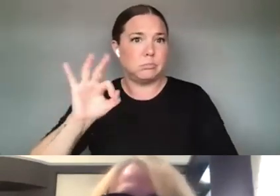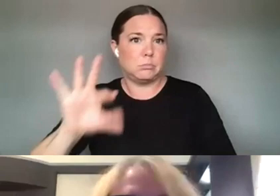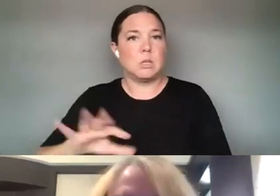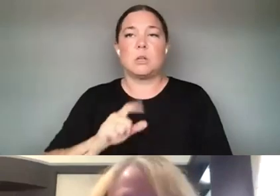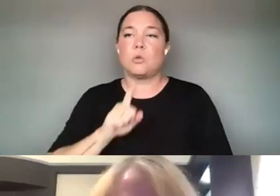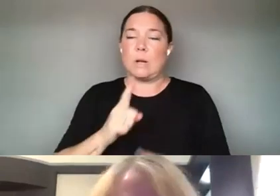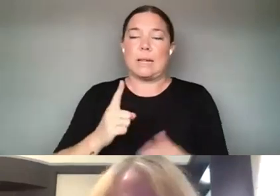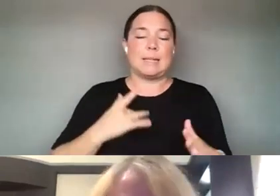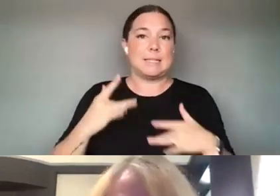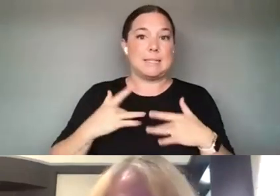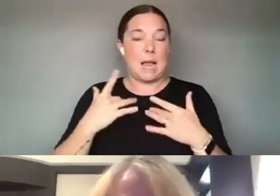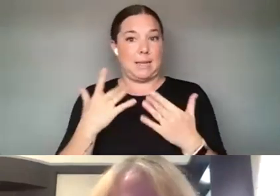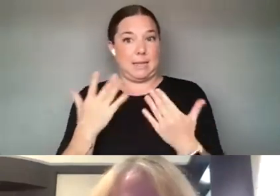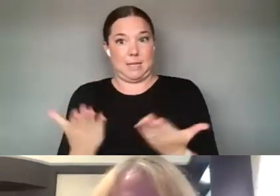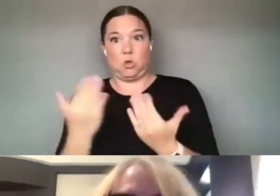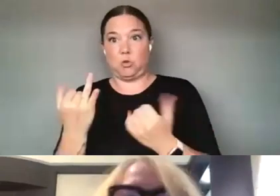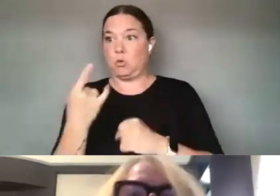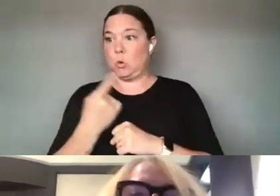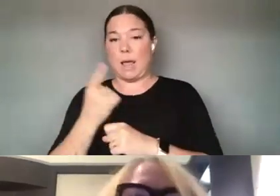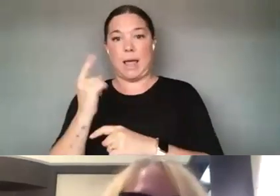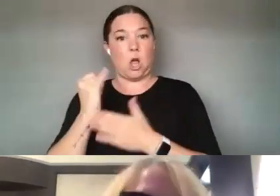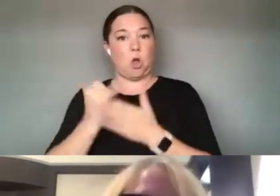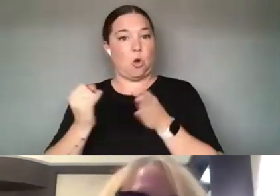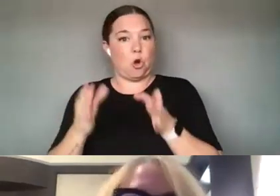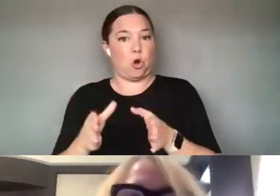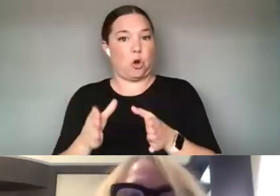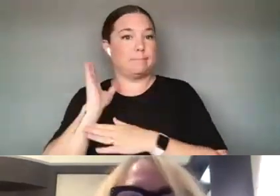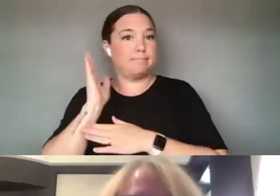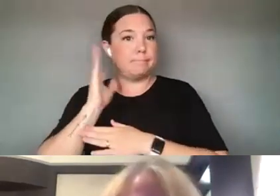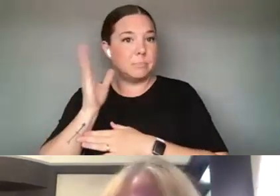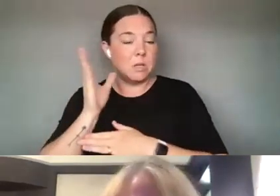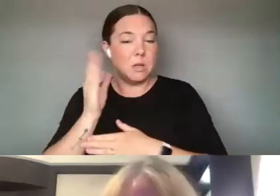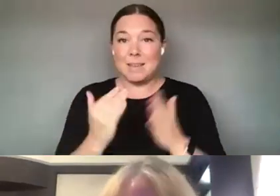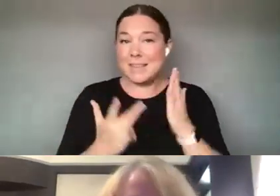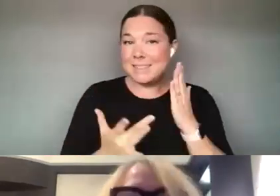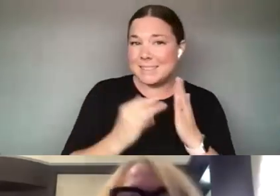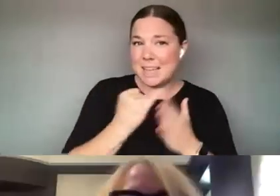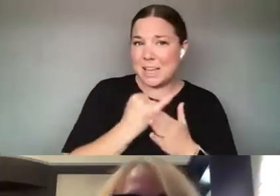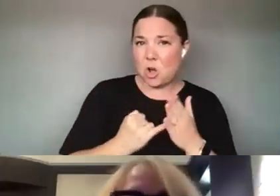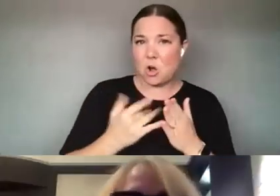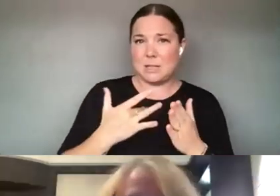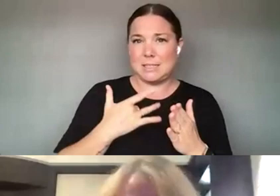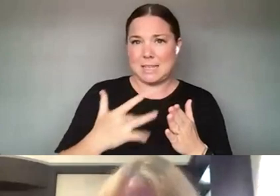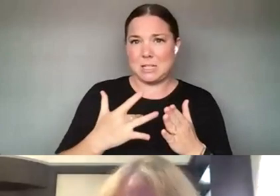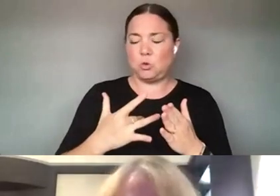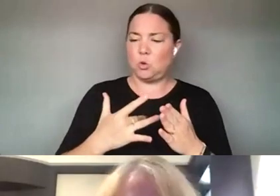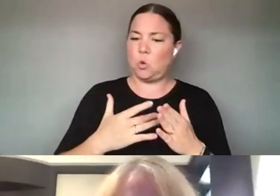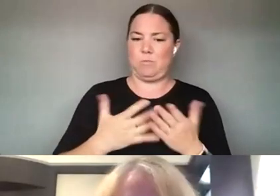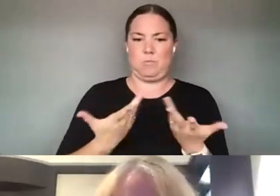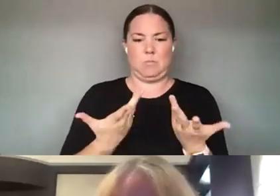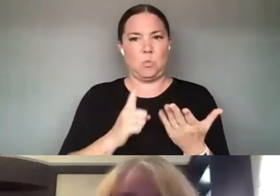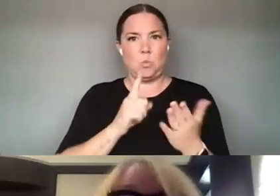WHO ARE PRESENTING HERE TODAY IS THAT TECH ARTISTS OFTEN FOREGROUND ETHICS AND VALUES IN THEIR WORK.